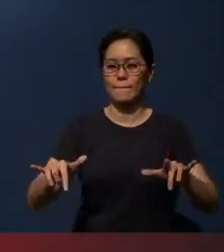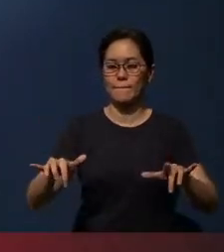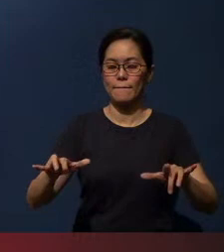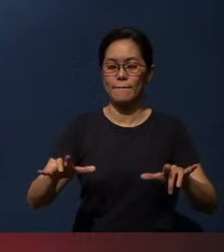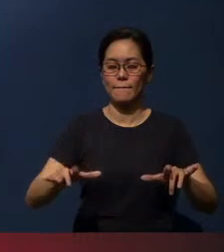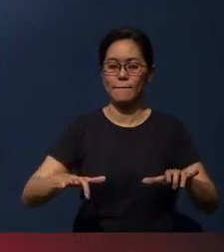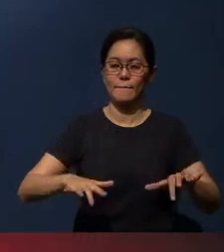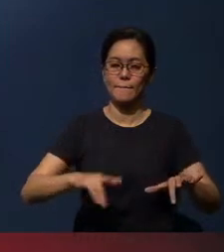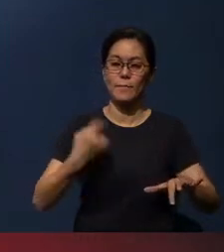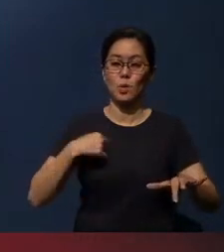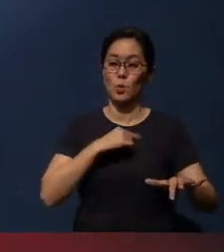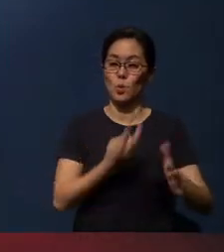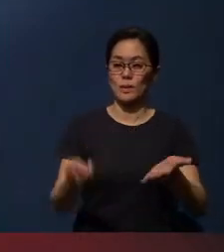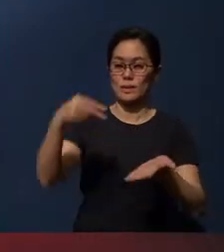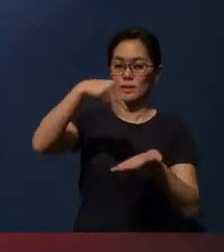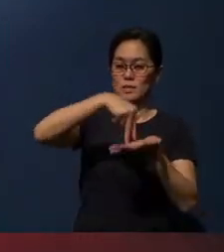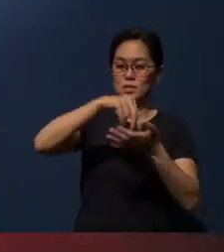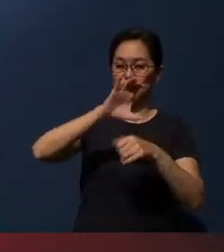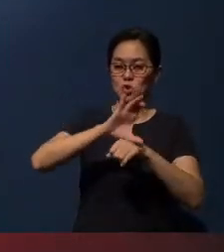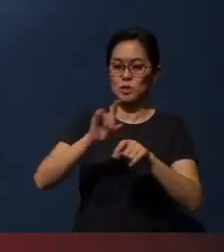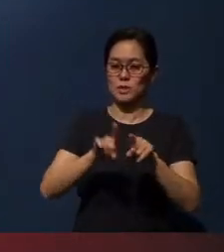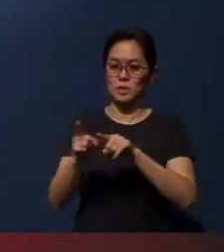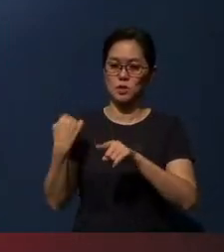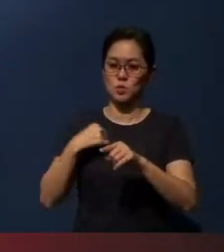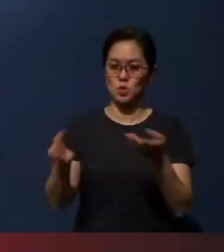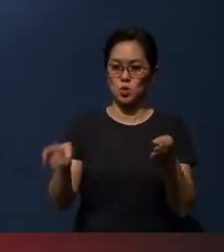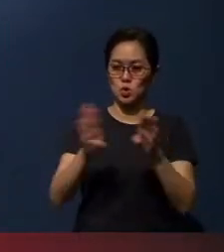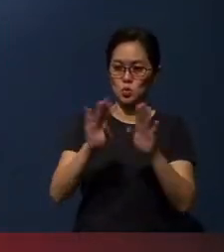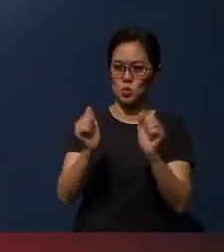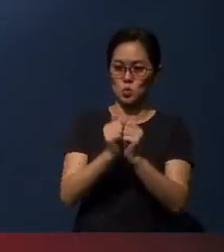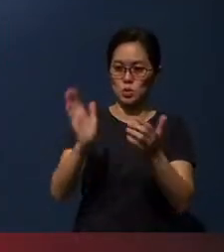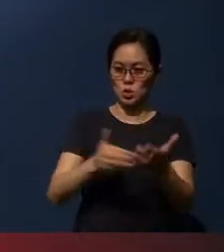Shall we rise, church, as we close with the song?